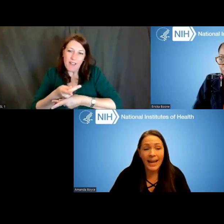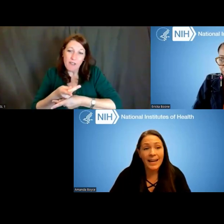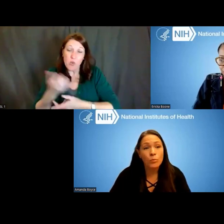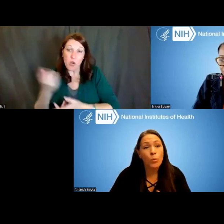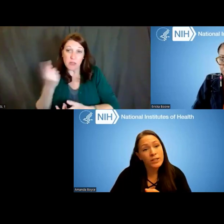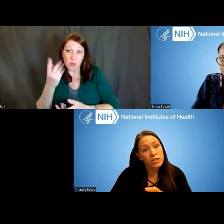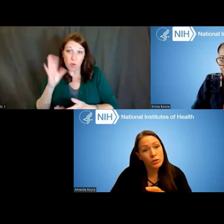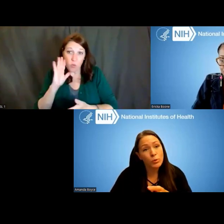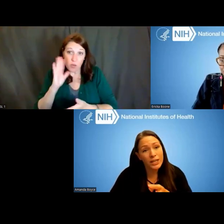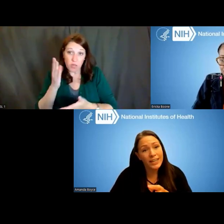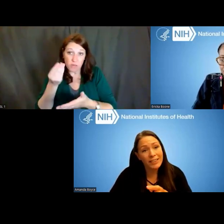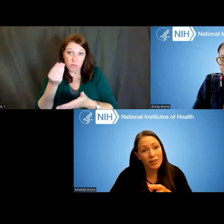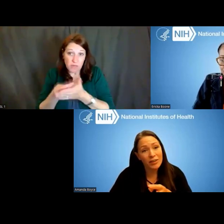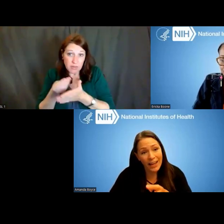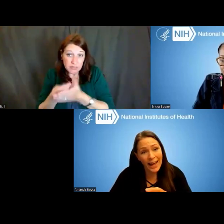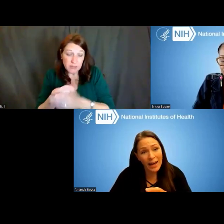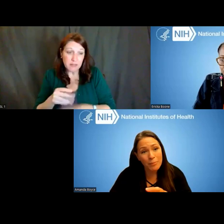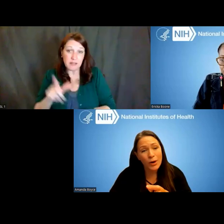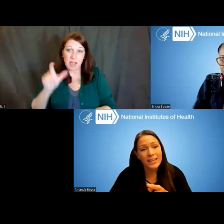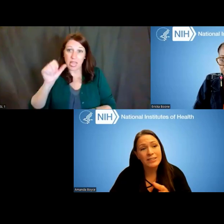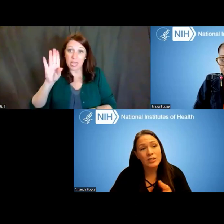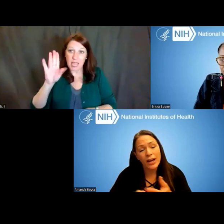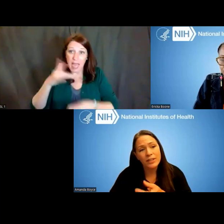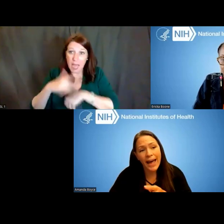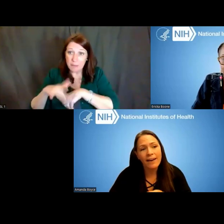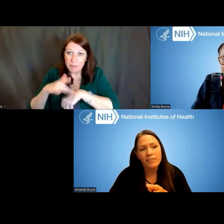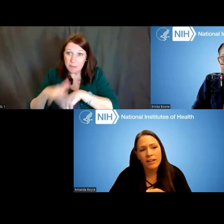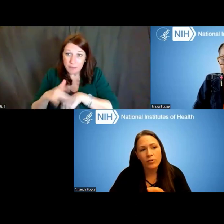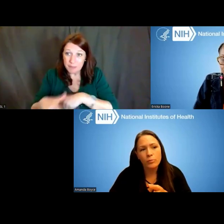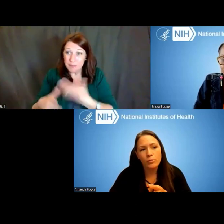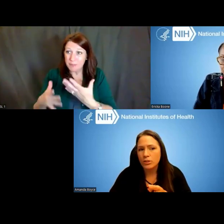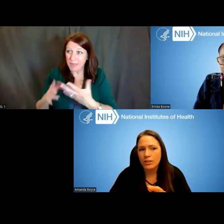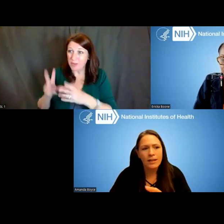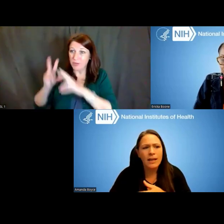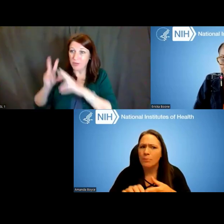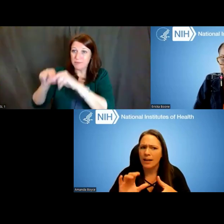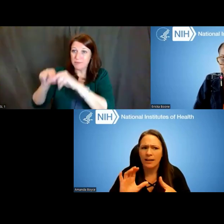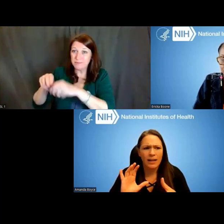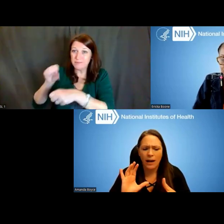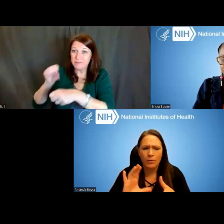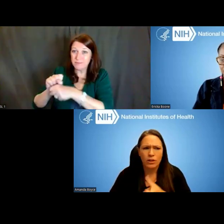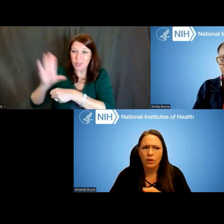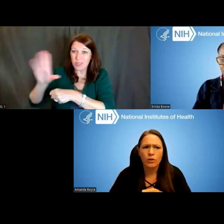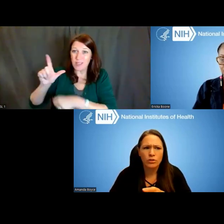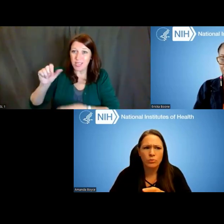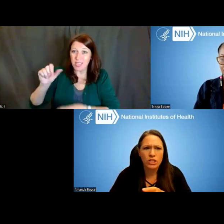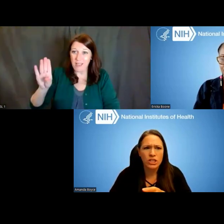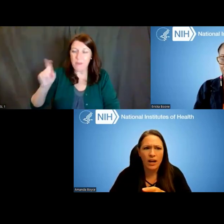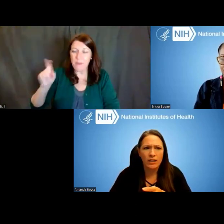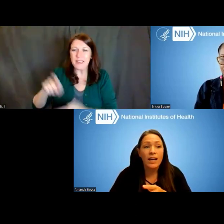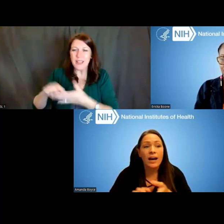and wants you working in their lab, right? So you have to have that local person. But I would encourage you to reach out.